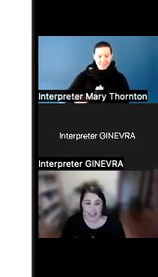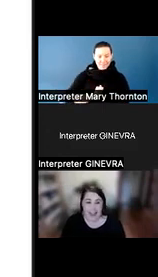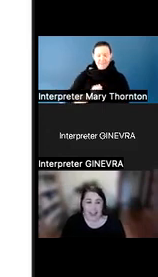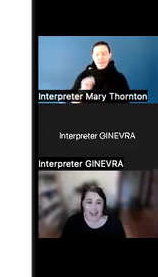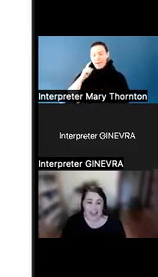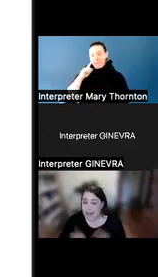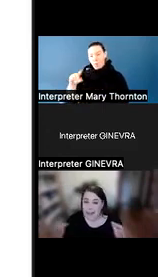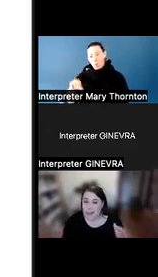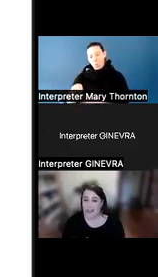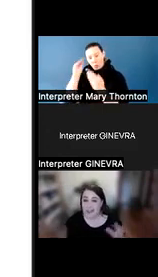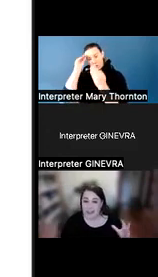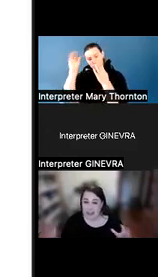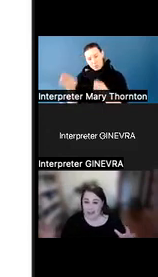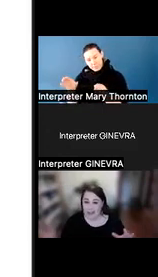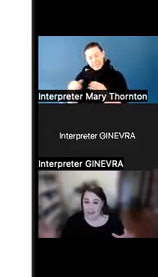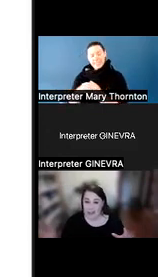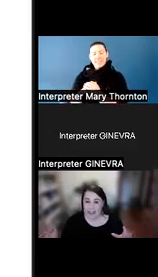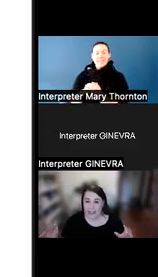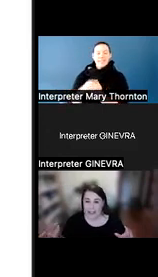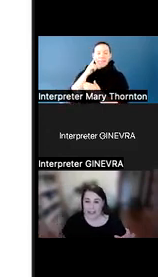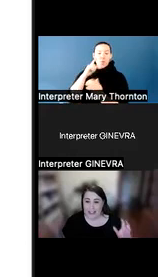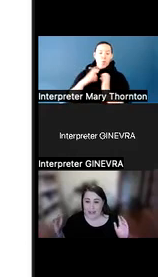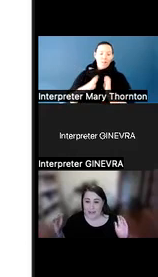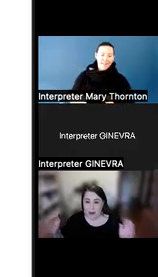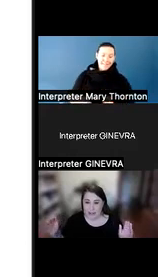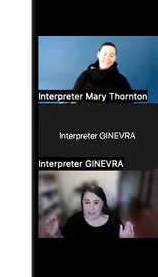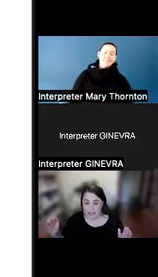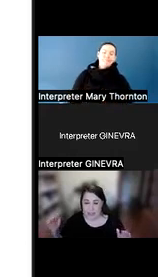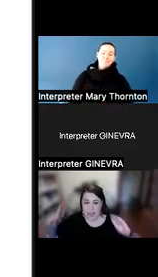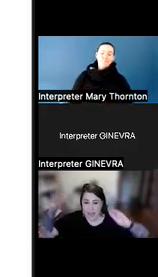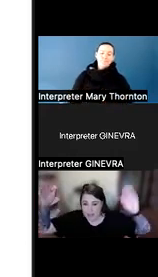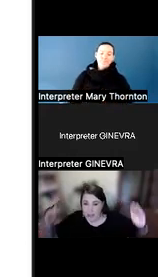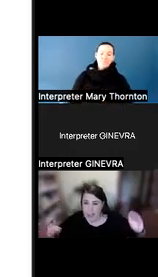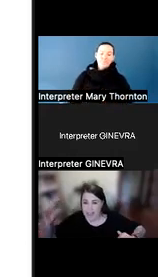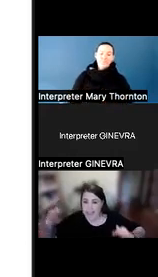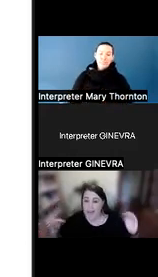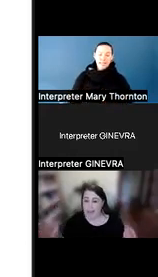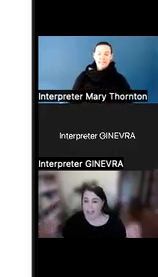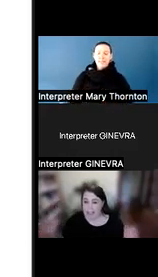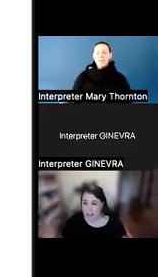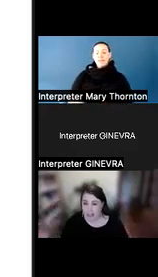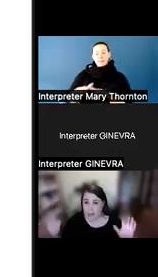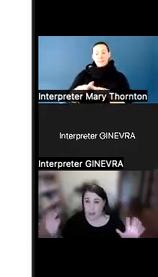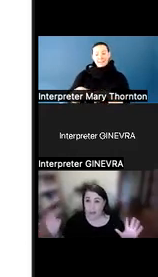And depending on the level of disruptive behavior it is, that may seem like really--